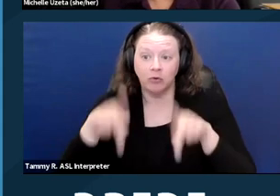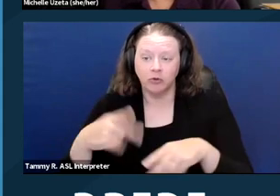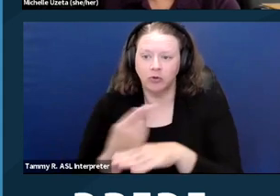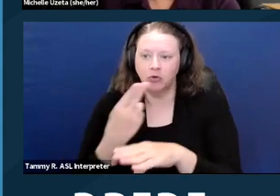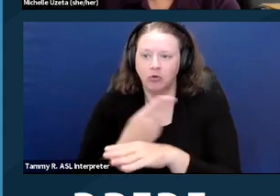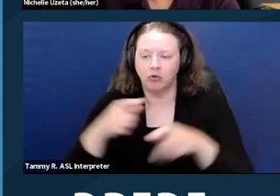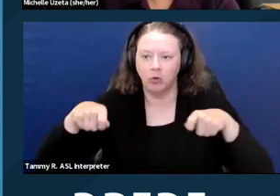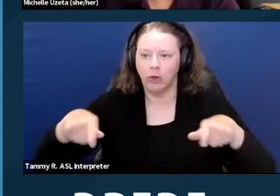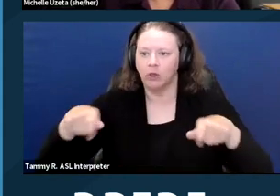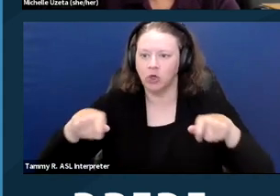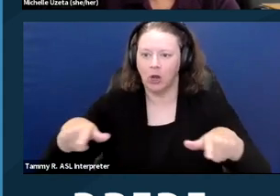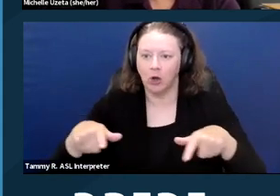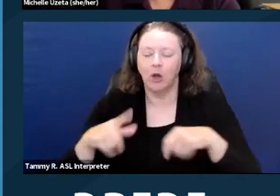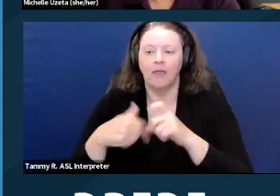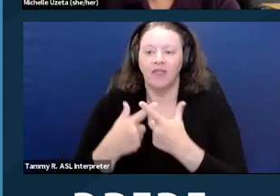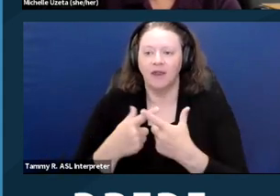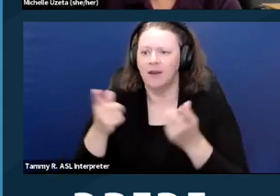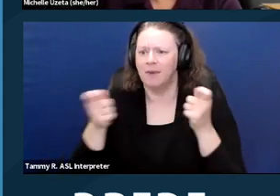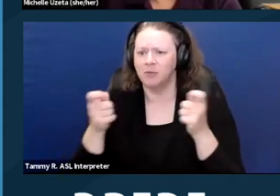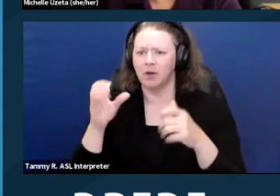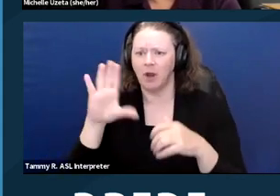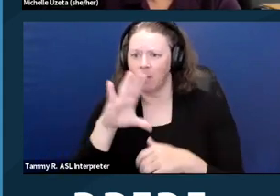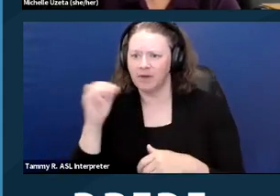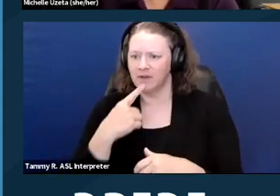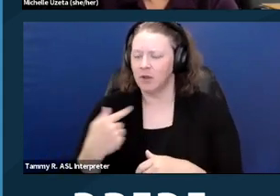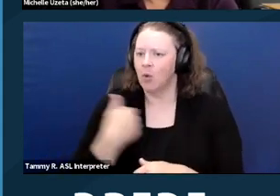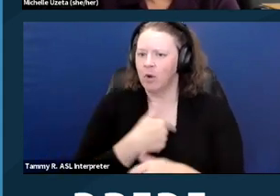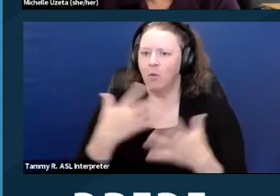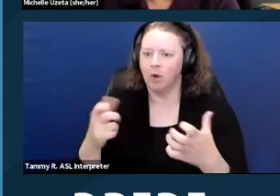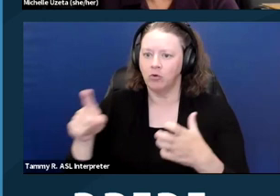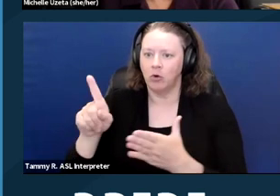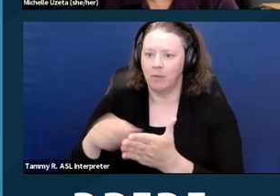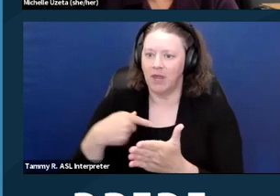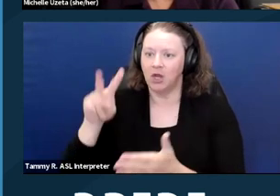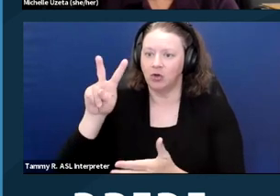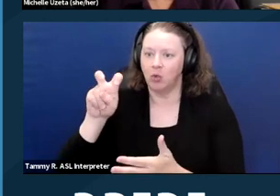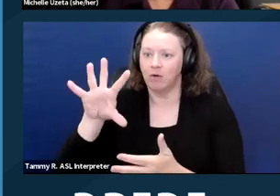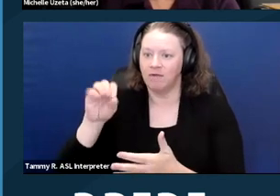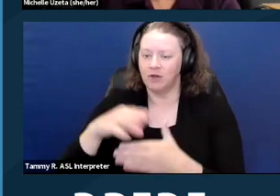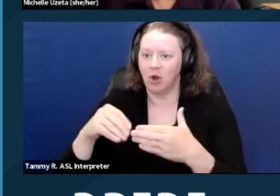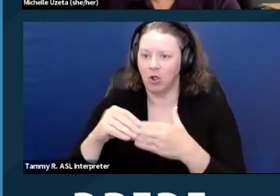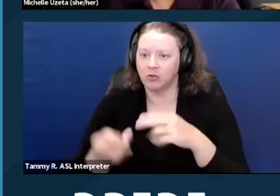the management company says, "We want you to pay $250 extra in deposit